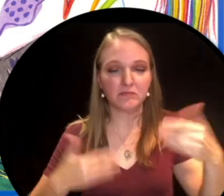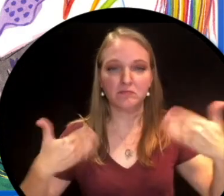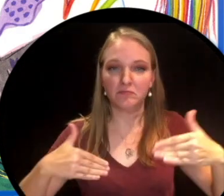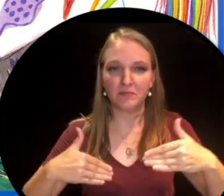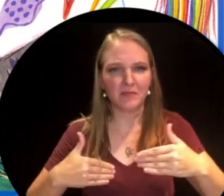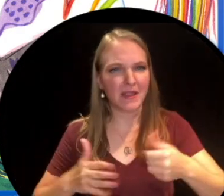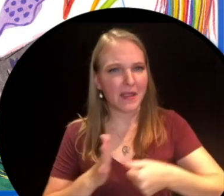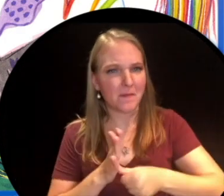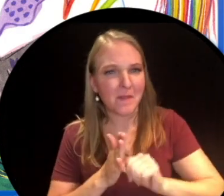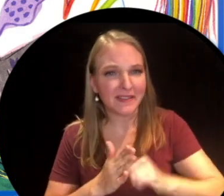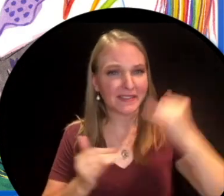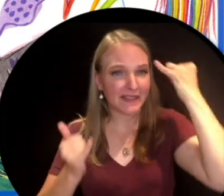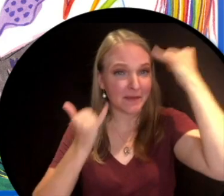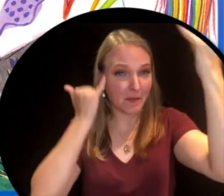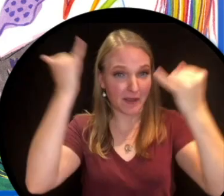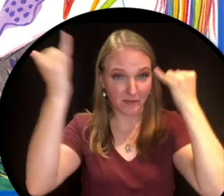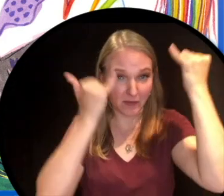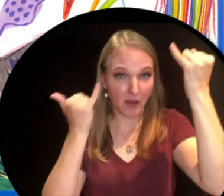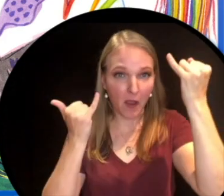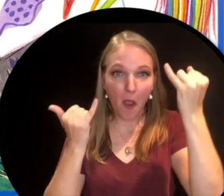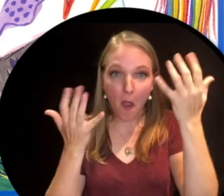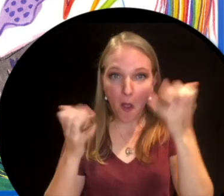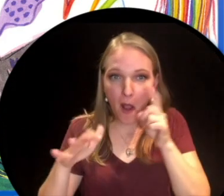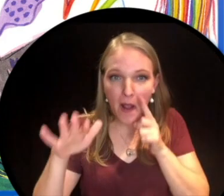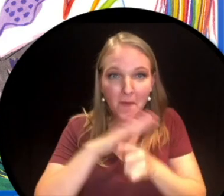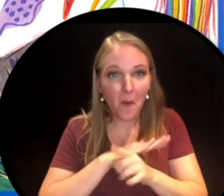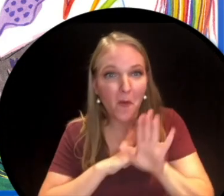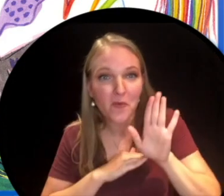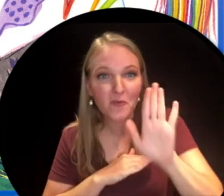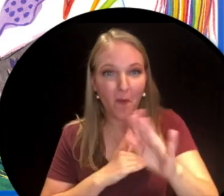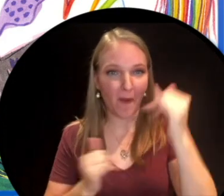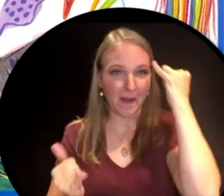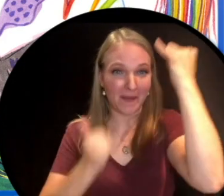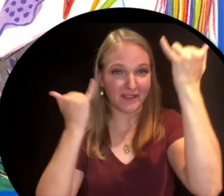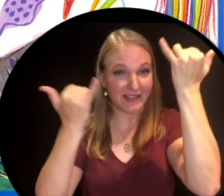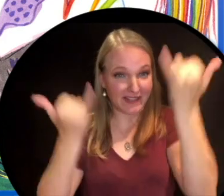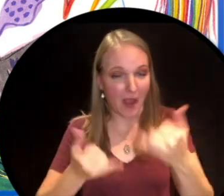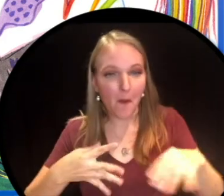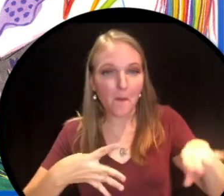have impressive imaginations. Let's explore your scientific imagination